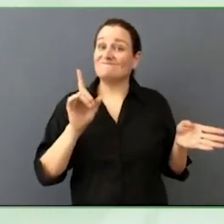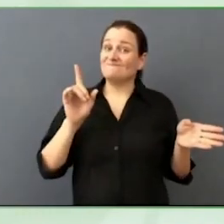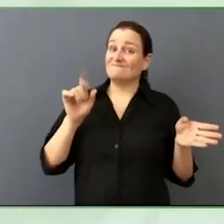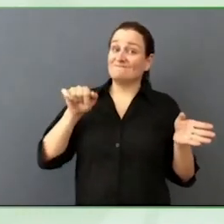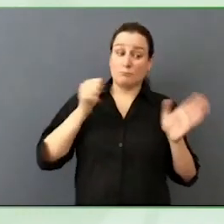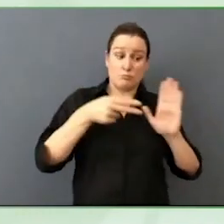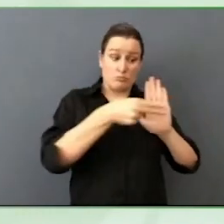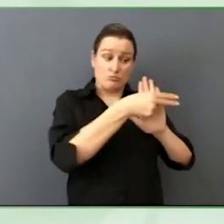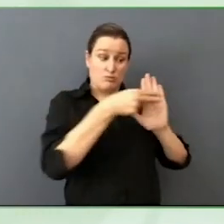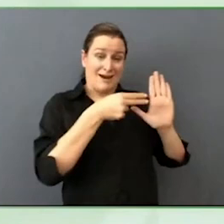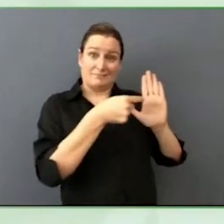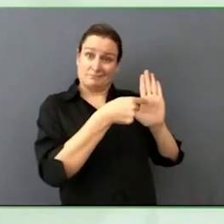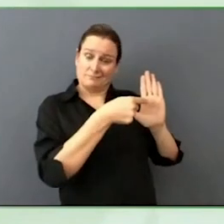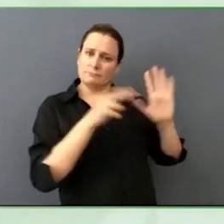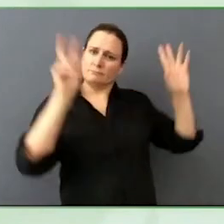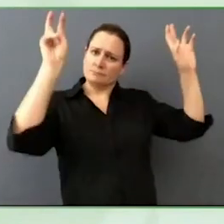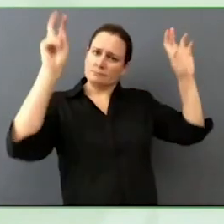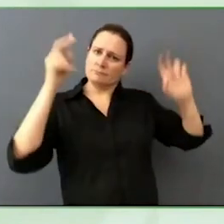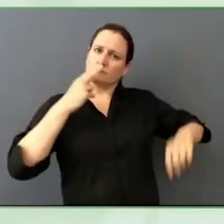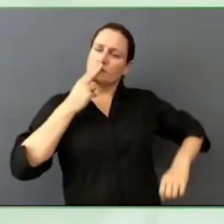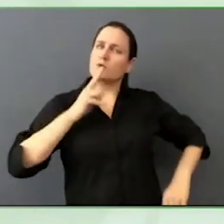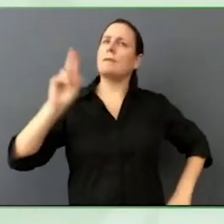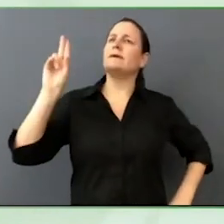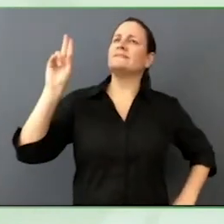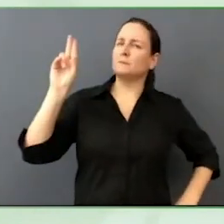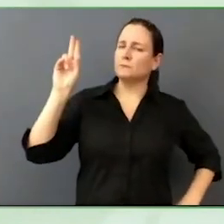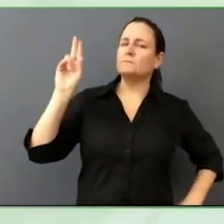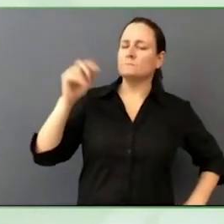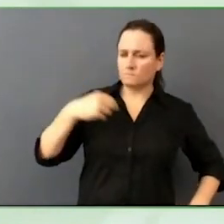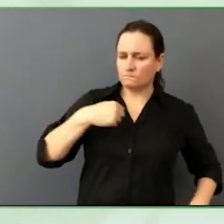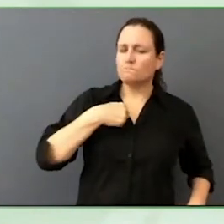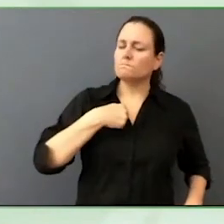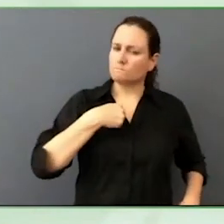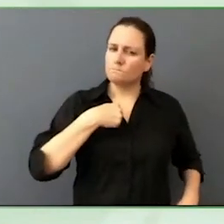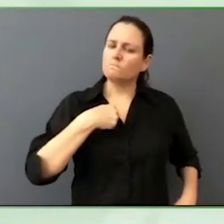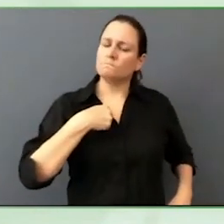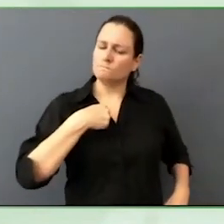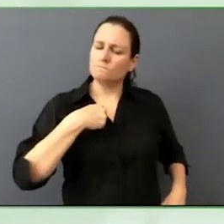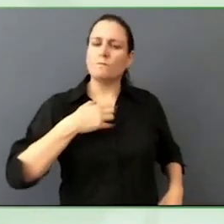At Cisco Systems we are promising, empowering an inclusive future for all.